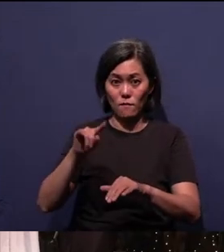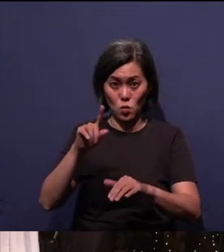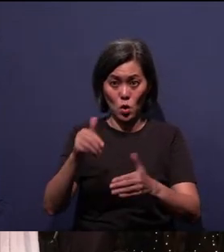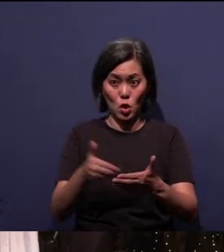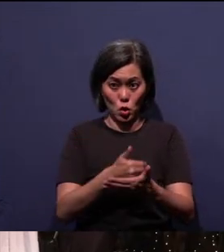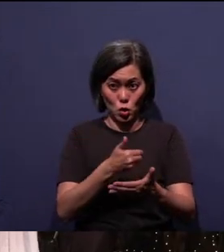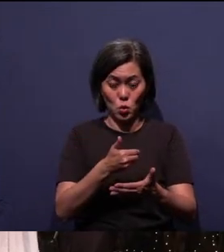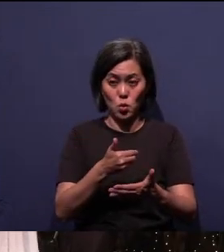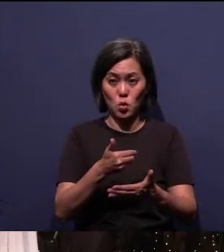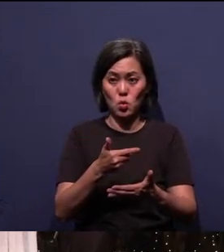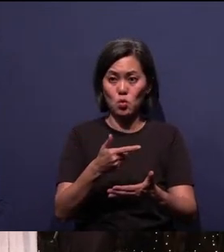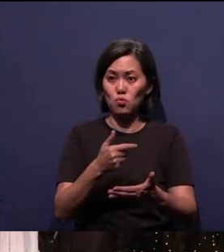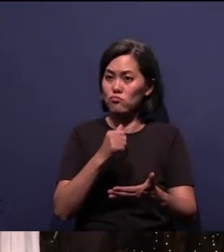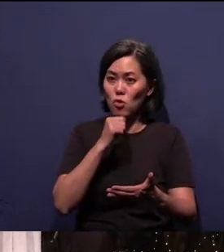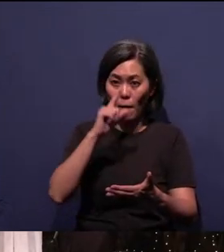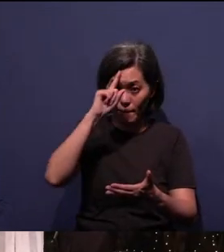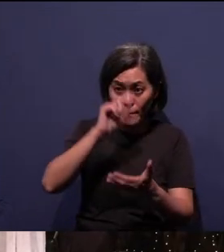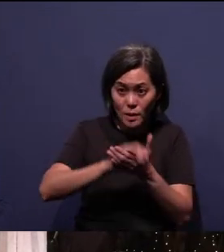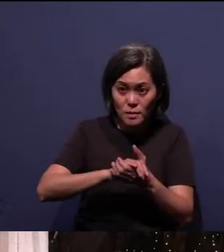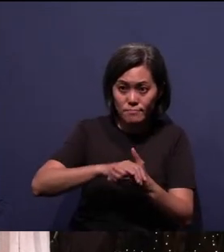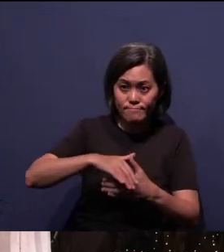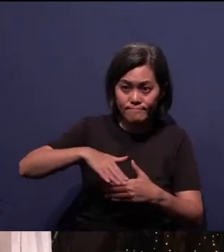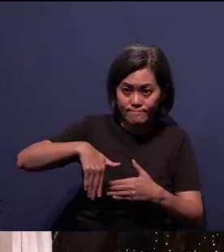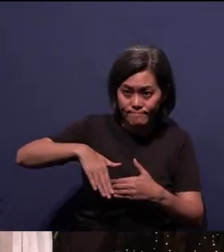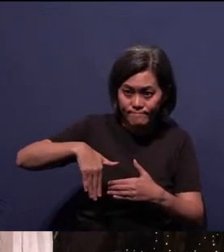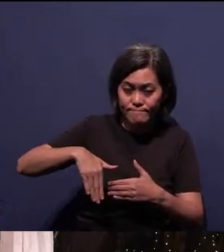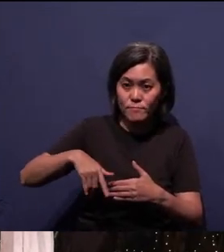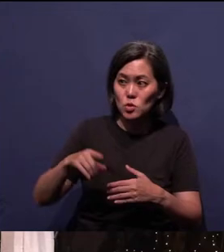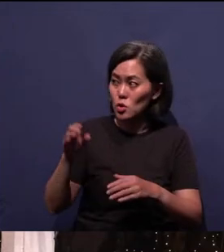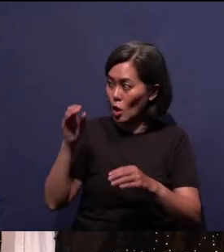you have not of the faith, you can just observe with us.